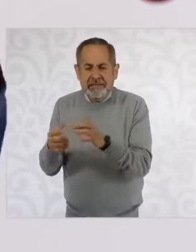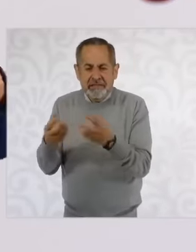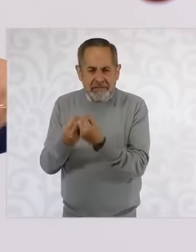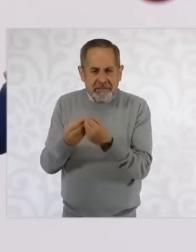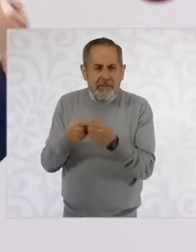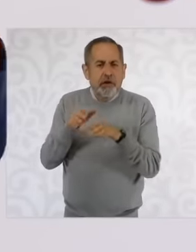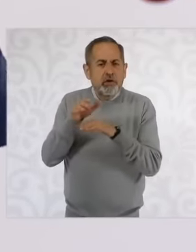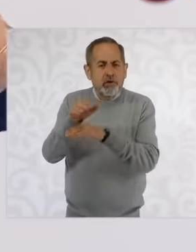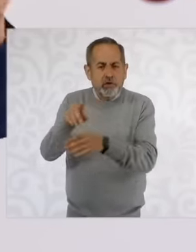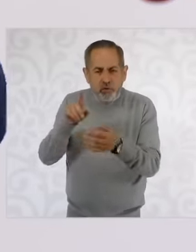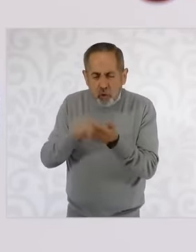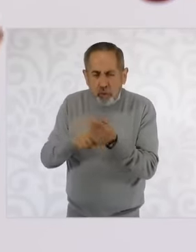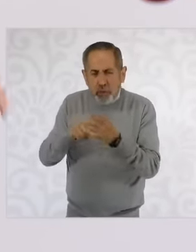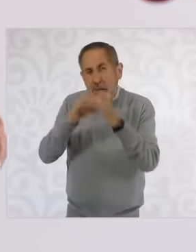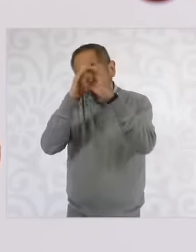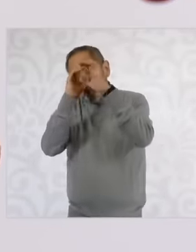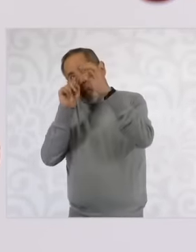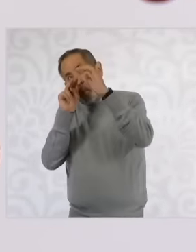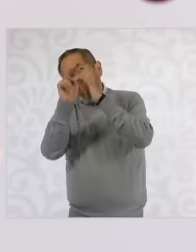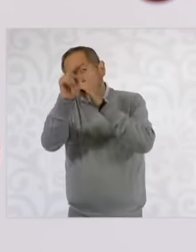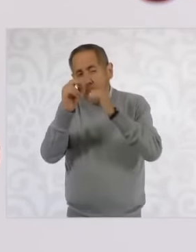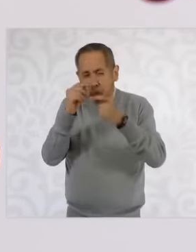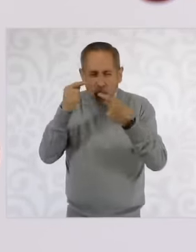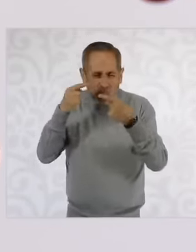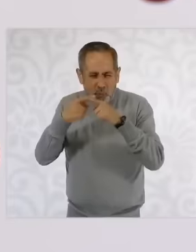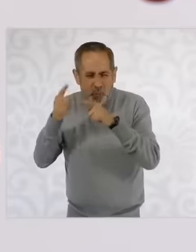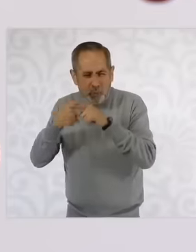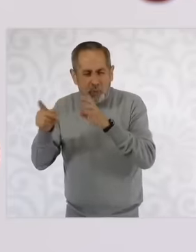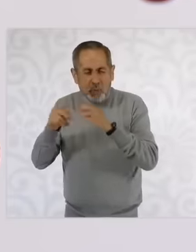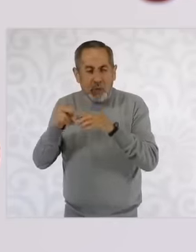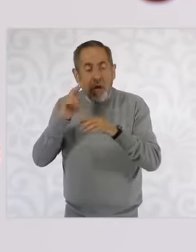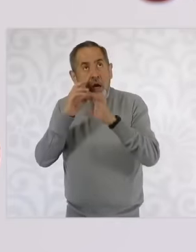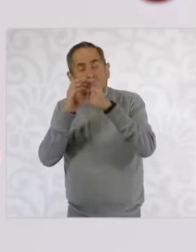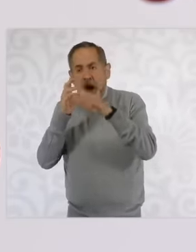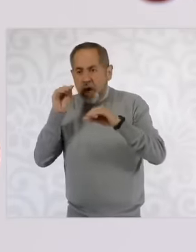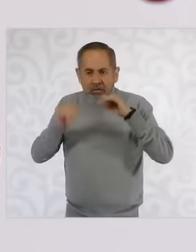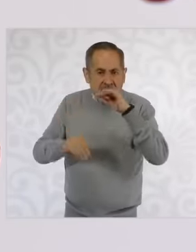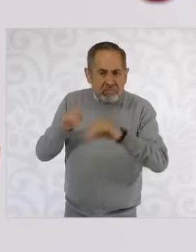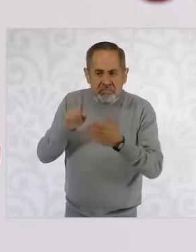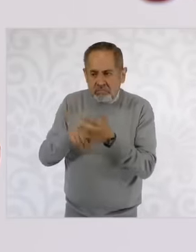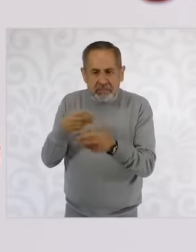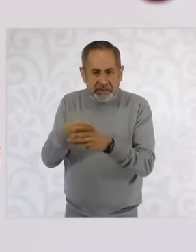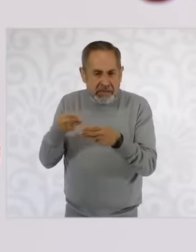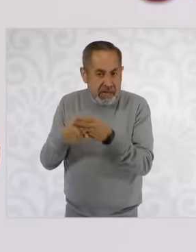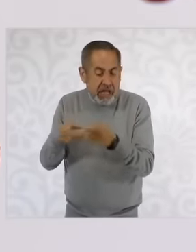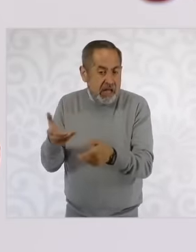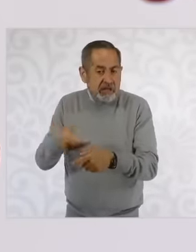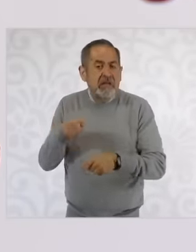observatories historically and later in the development of materials it has developed